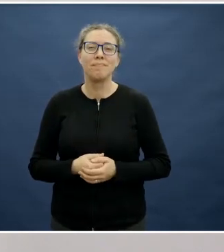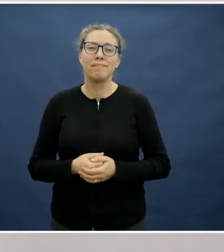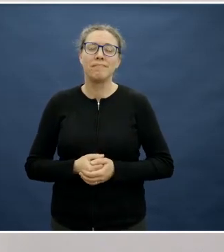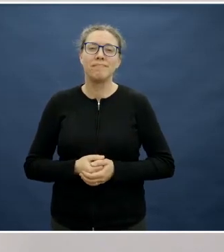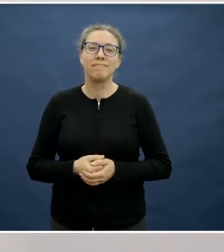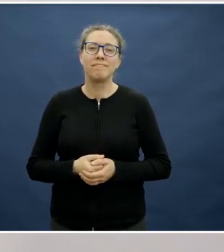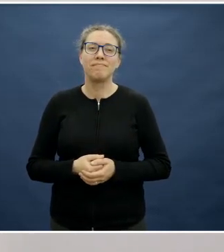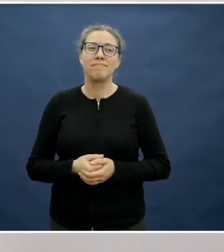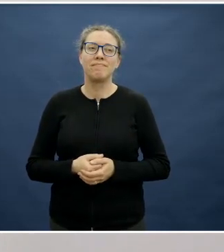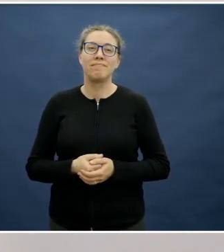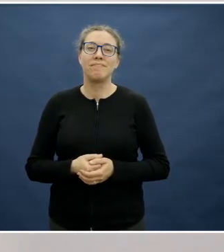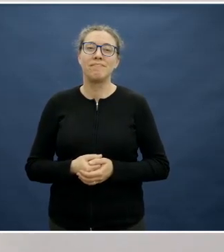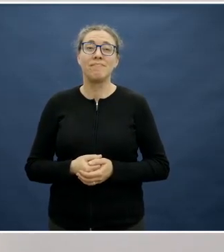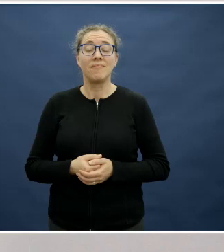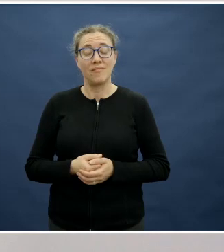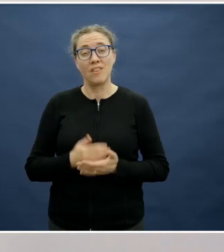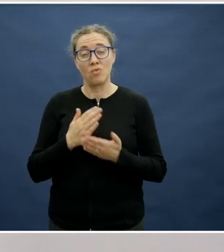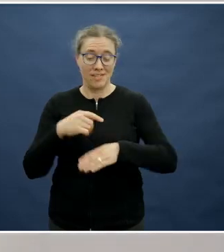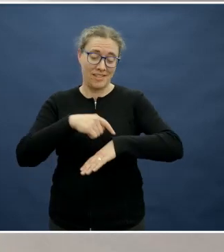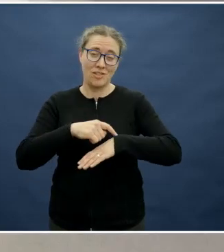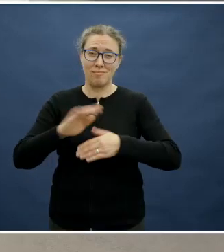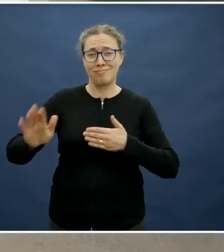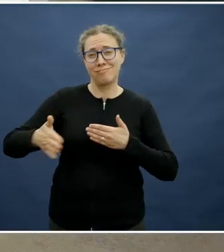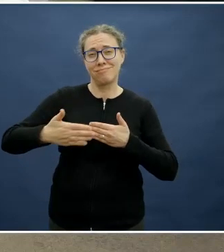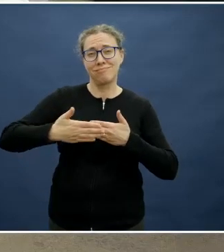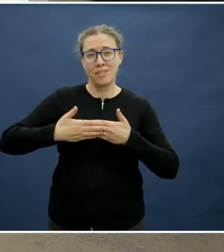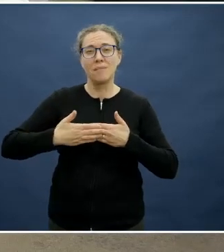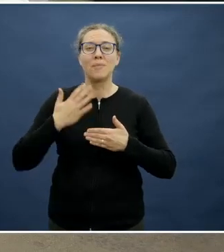We have reached the end of our session and I would also like to thank the audience for